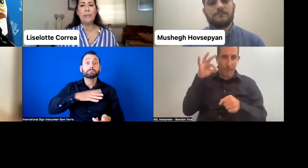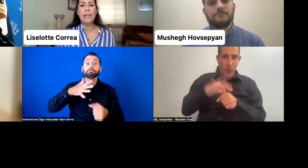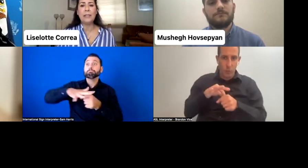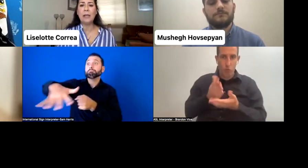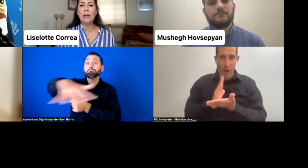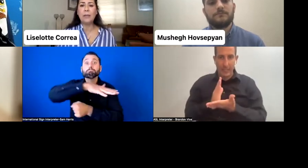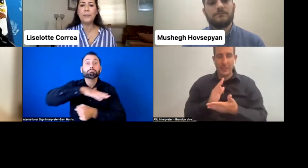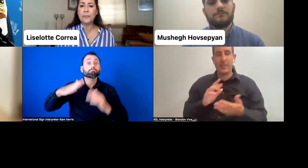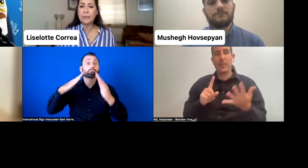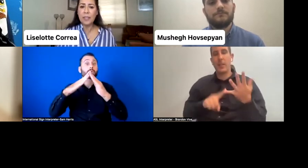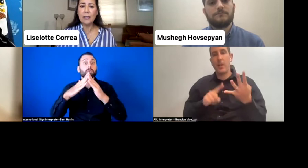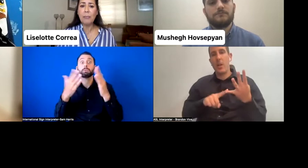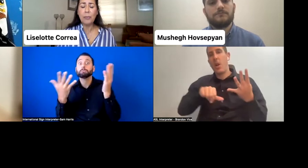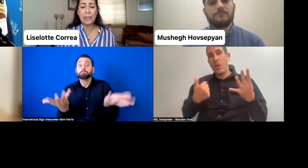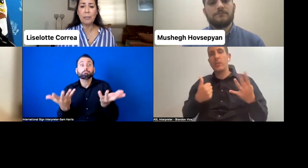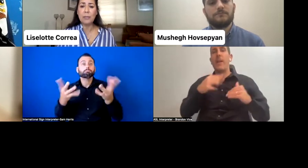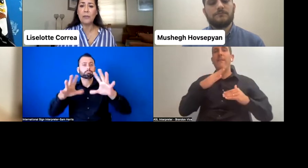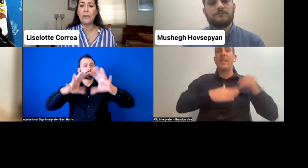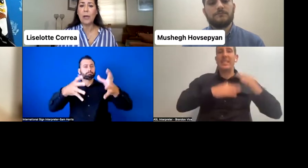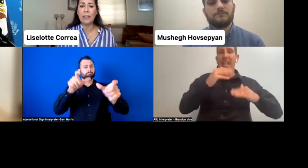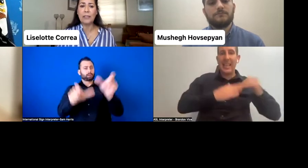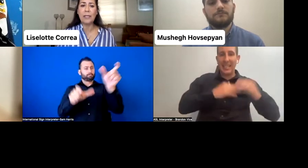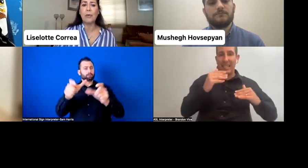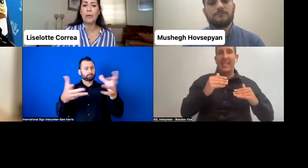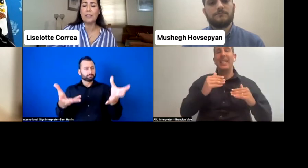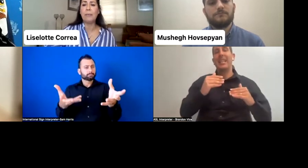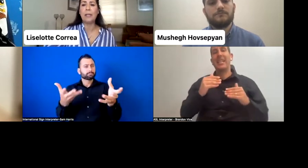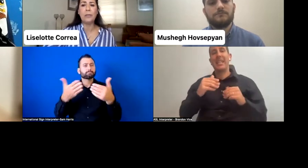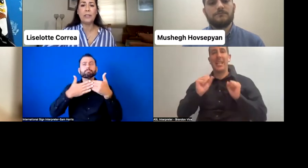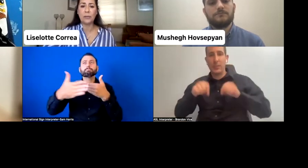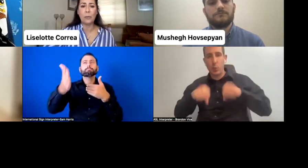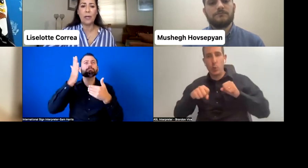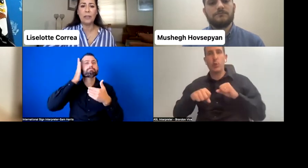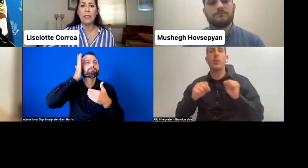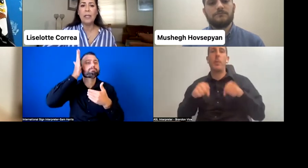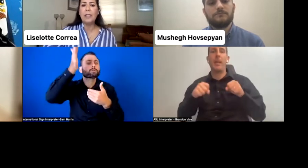based on the principles of equality and progressive values is required.